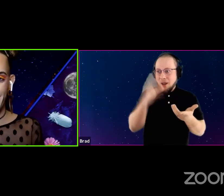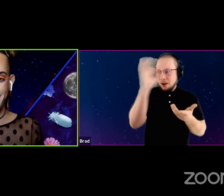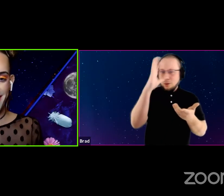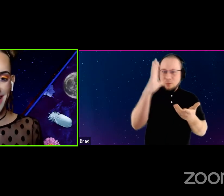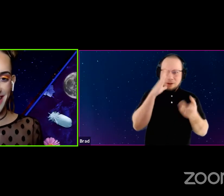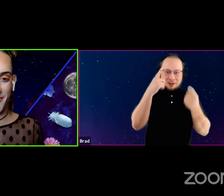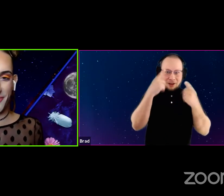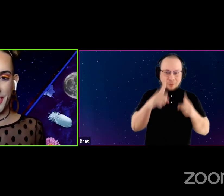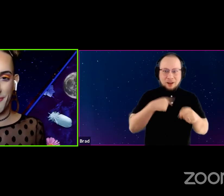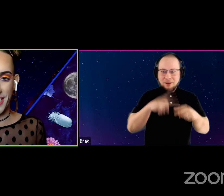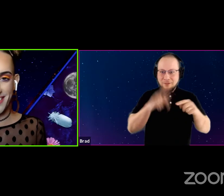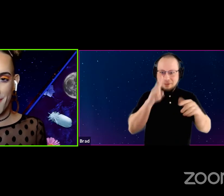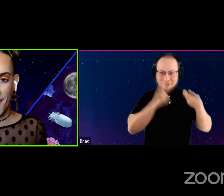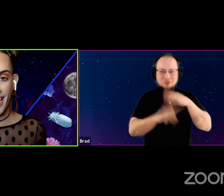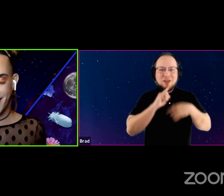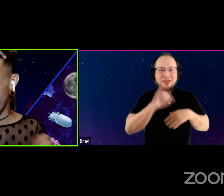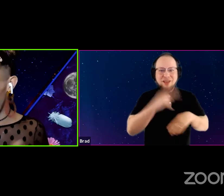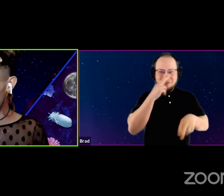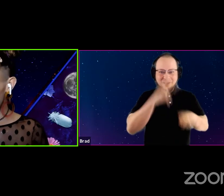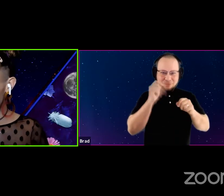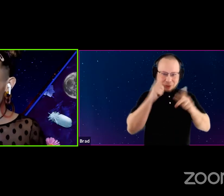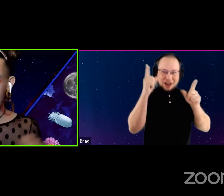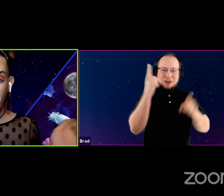And isn't that like a really fun surprise as a host.